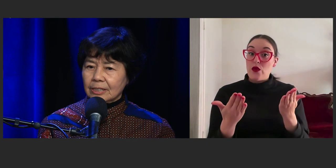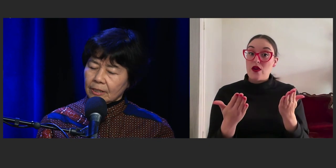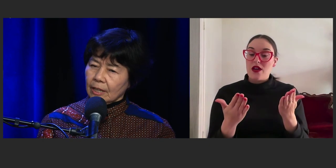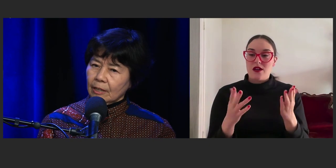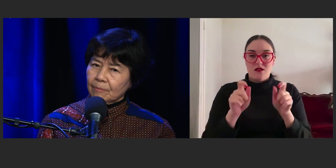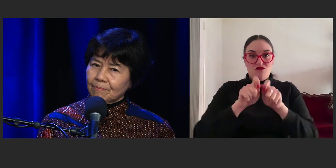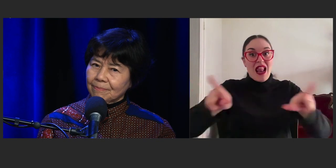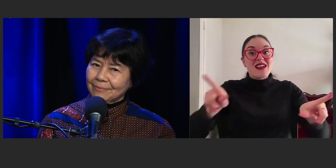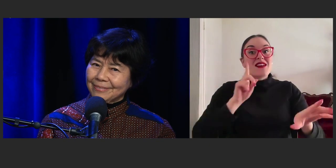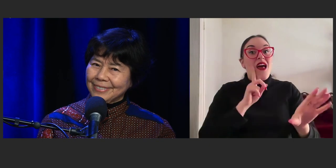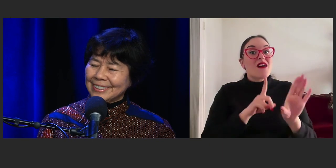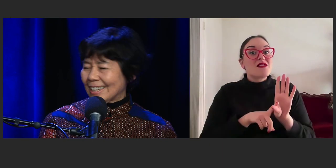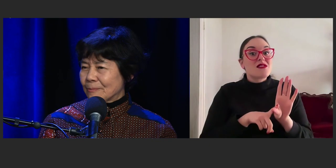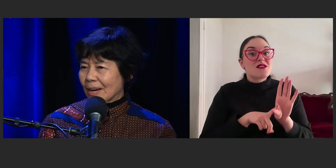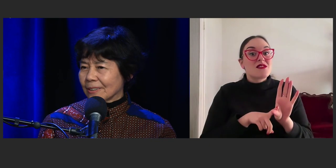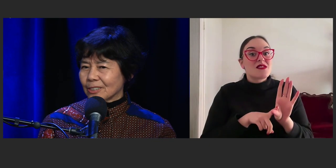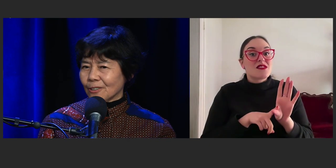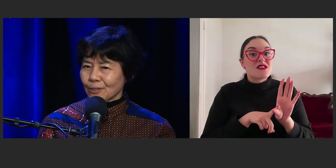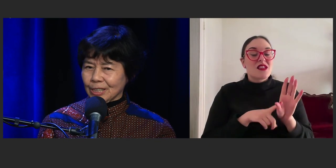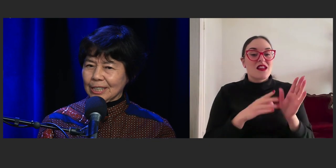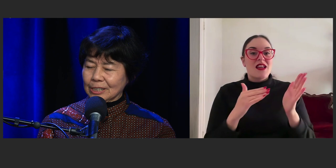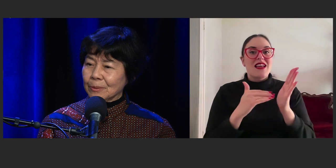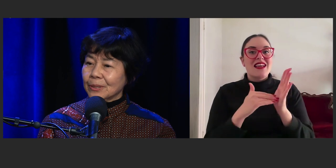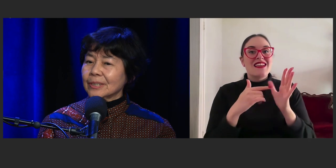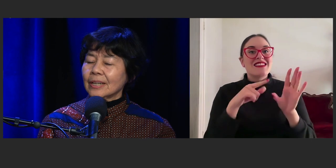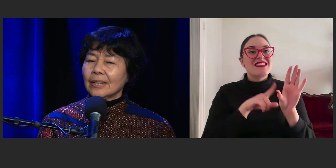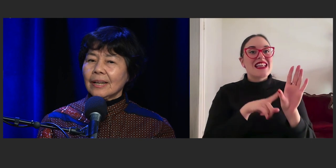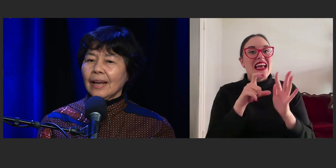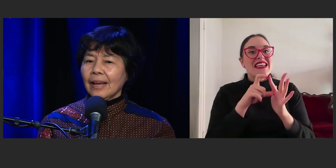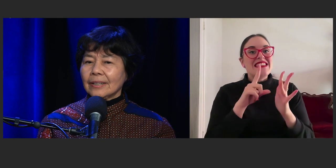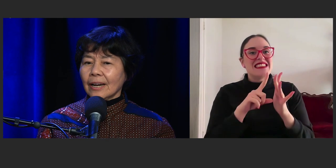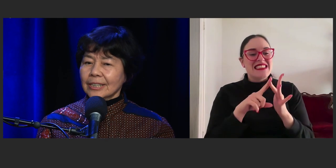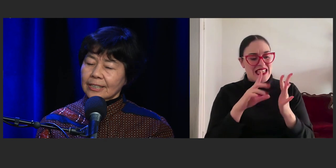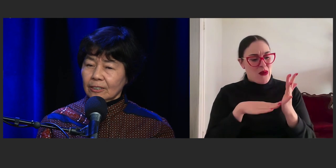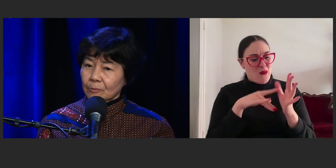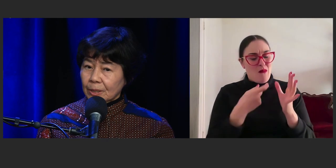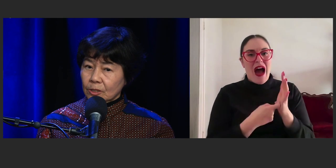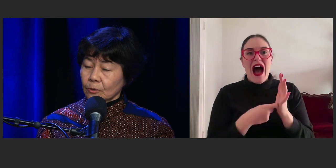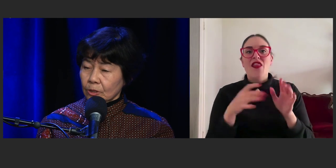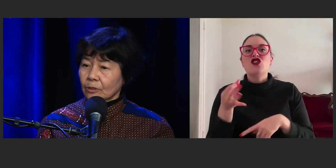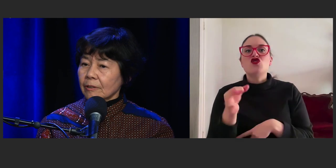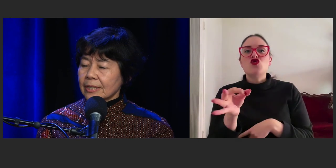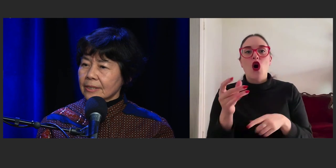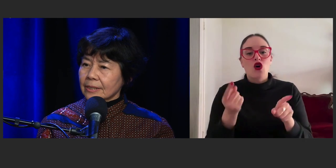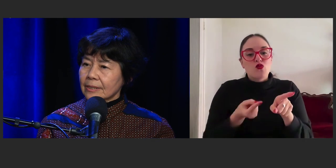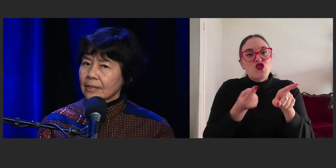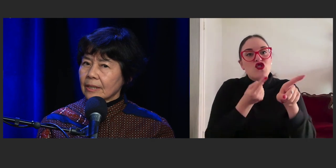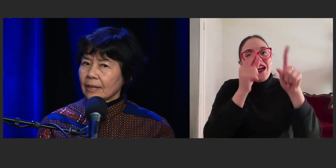is a "Zadie Ma and the Dog Who Chased the Moon." And I started with short stories